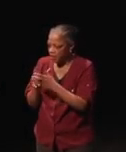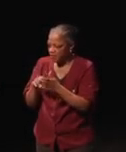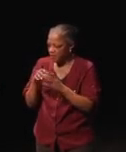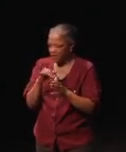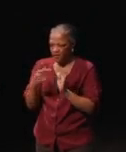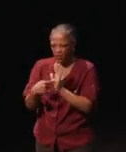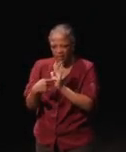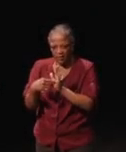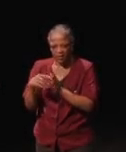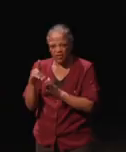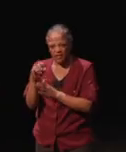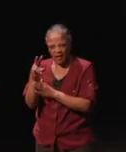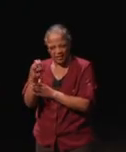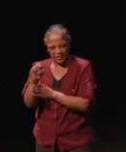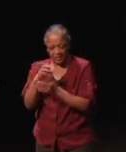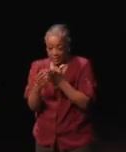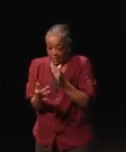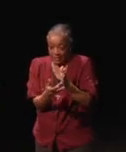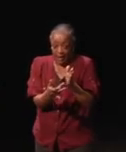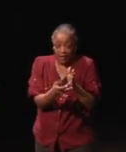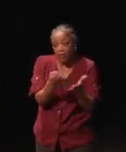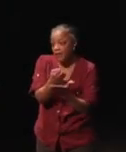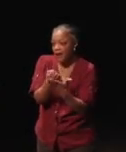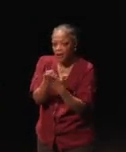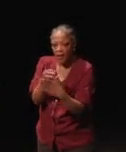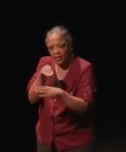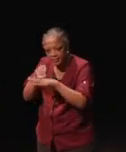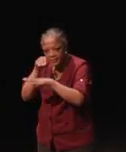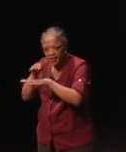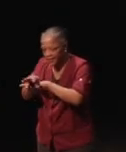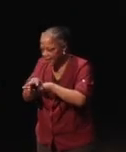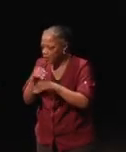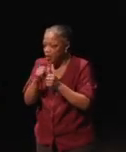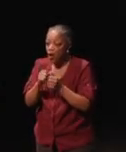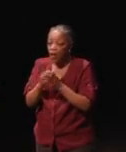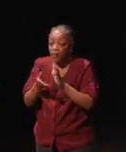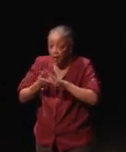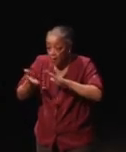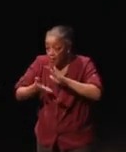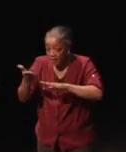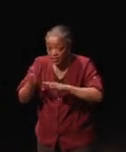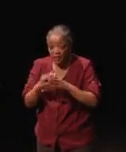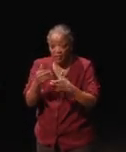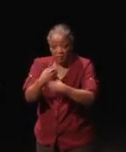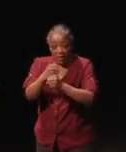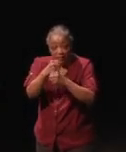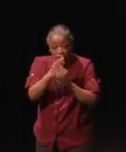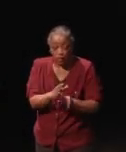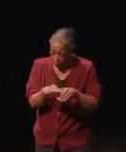you're looking at the technical and economic impact on the operation of the manufacturer or provider,